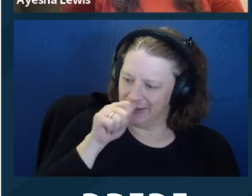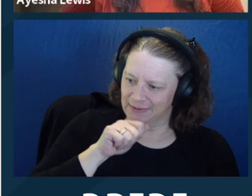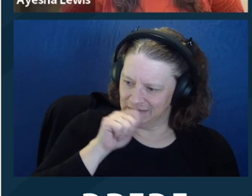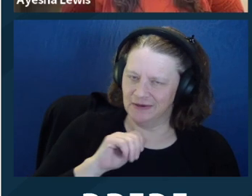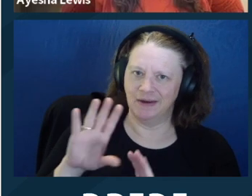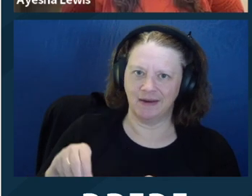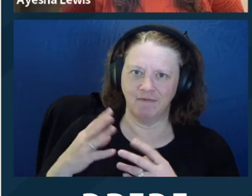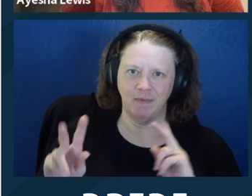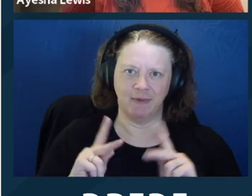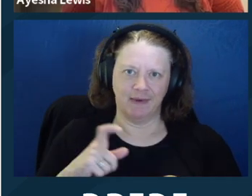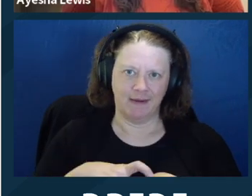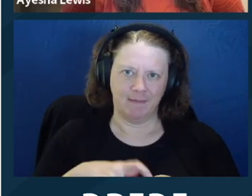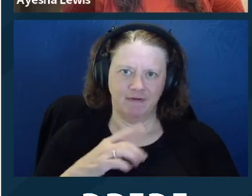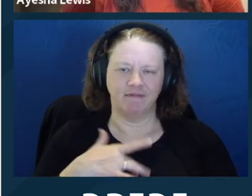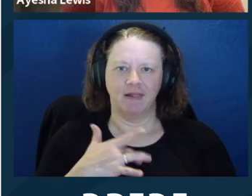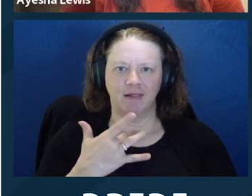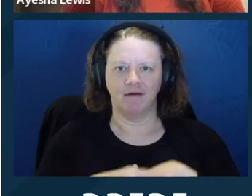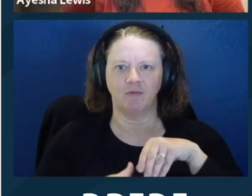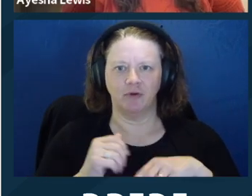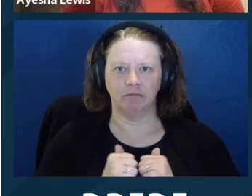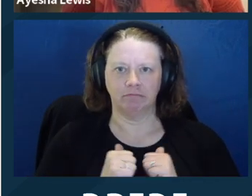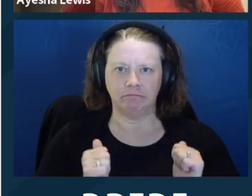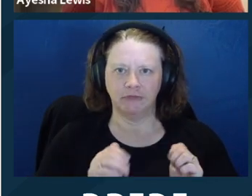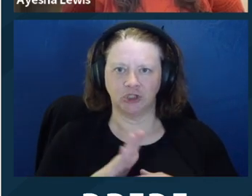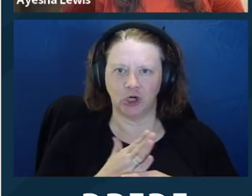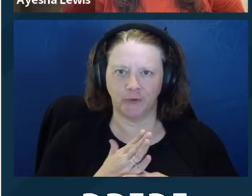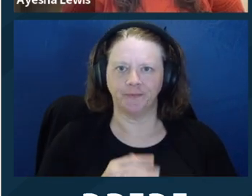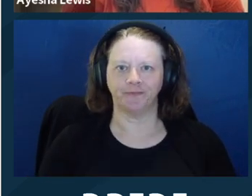need was. And so sometimes it's just something that you need to be patient with and give